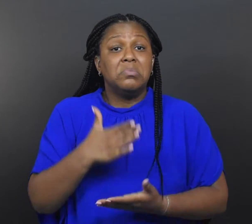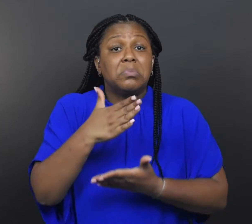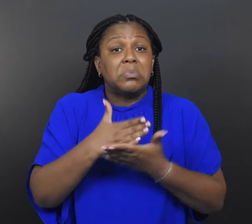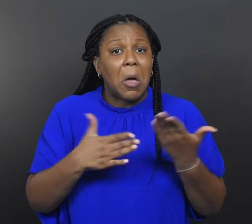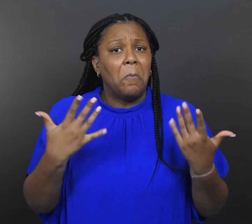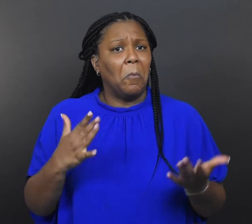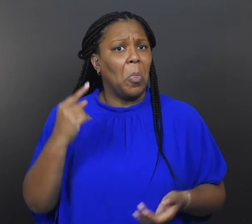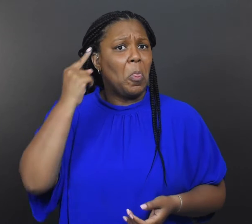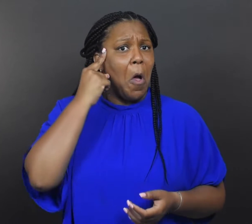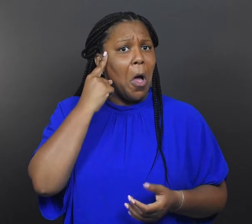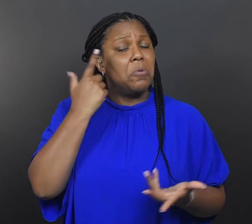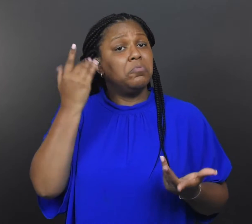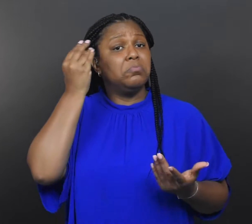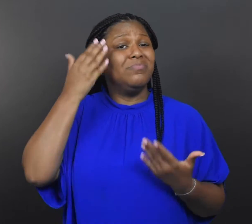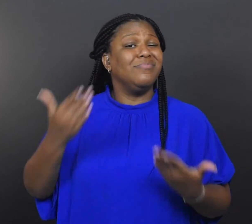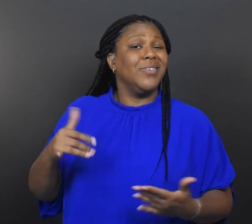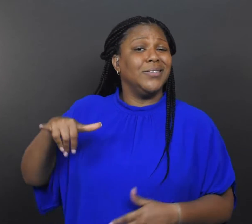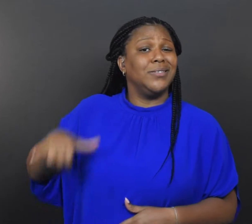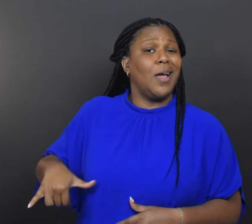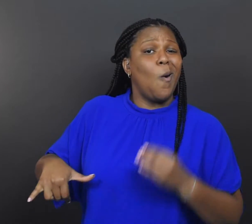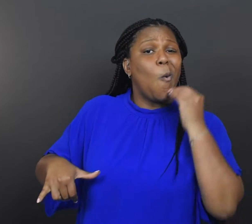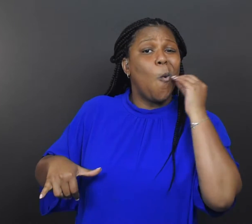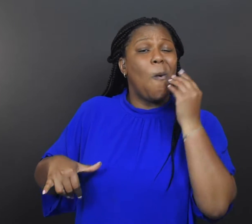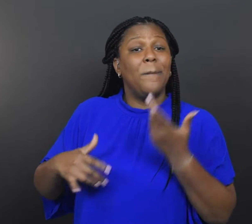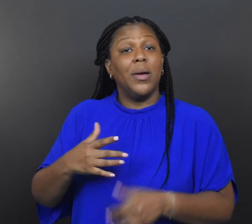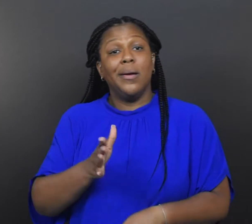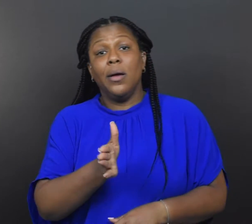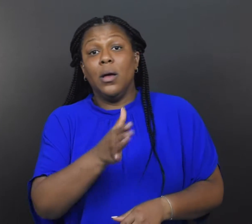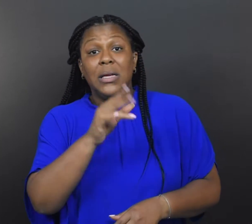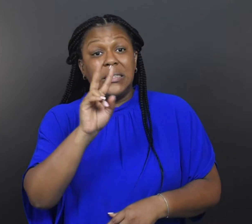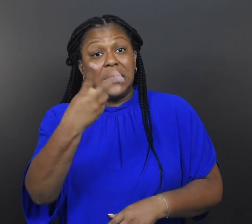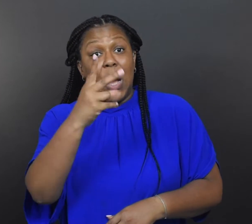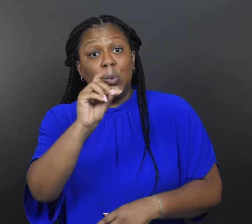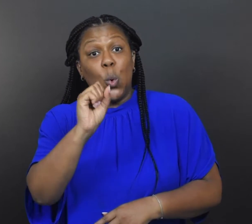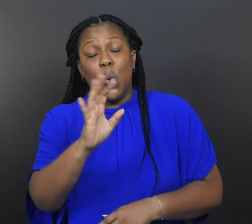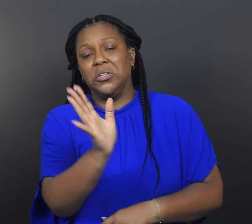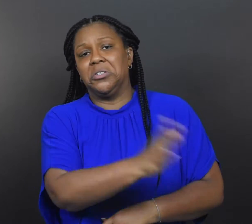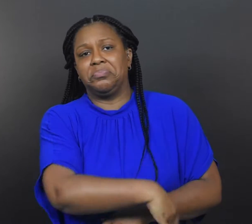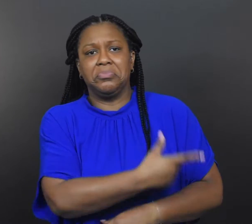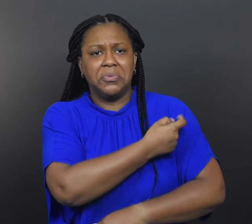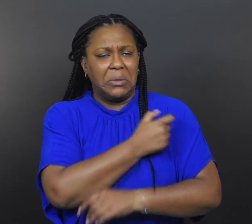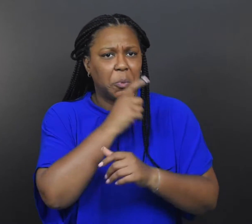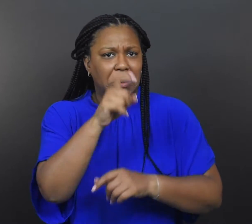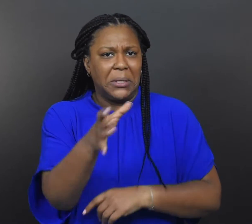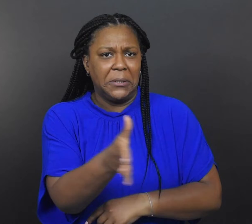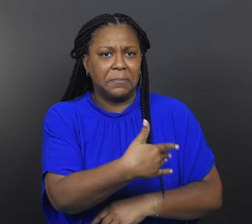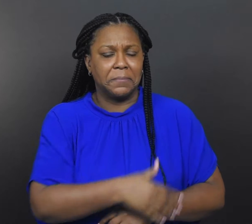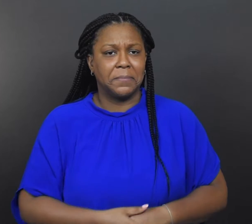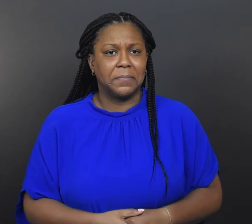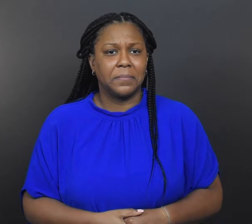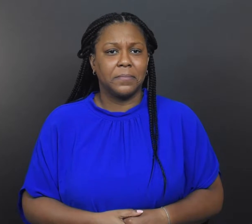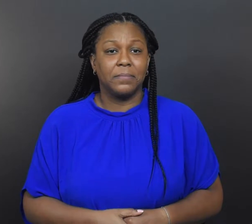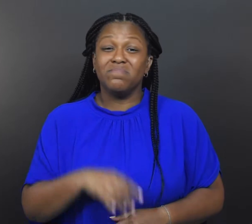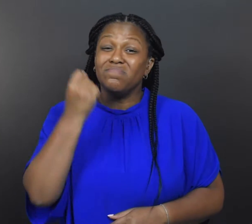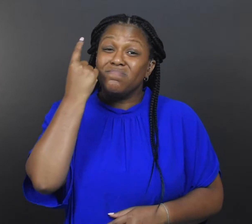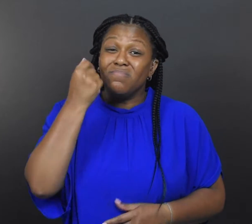Some had thought about staying home and skipping the second dose.